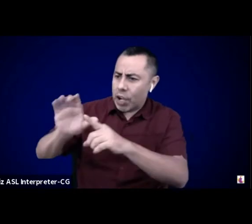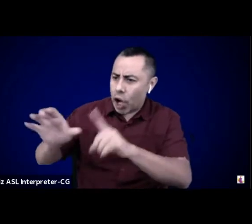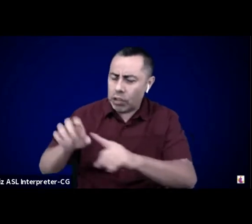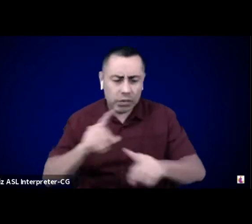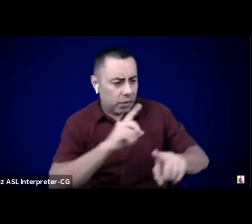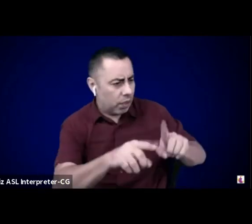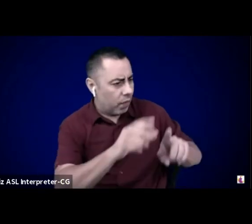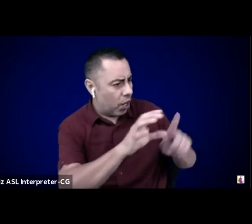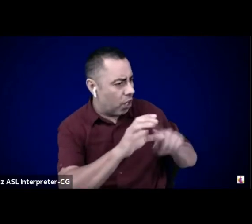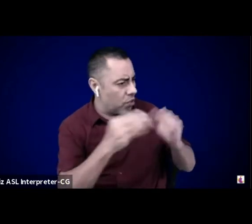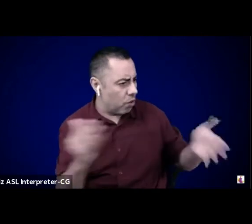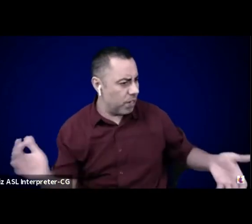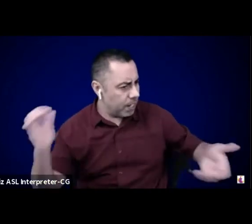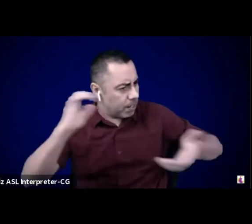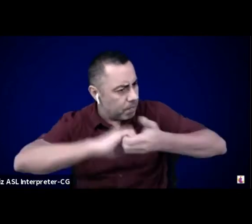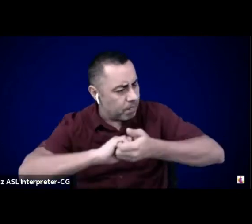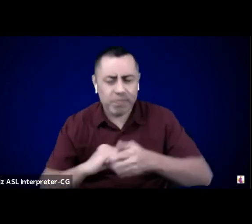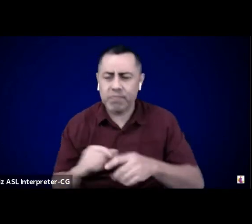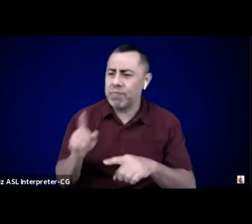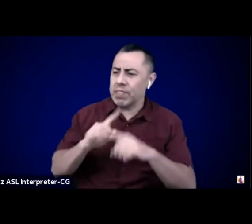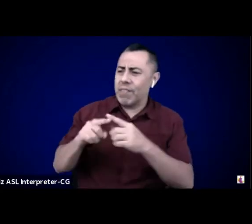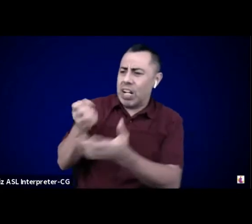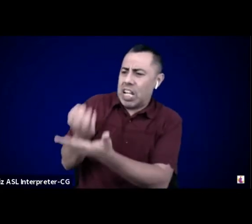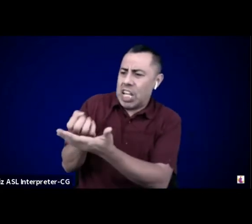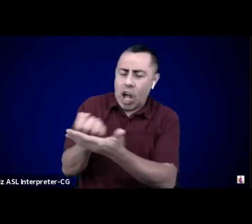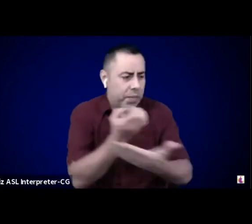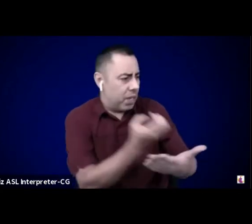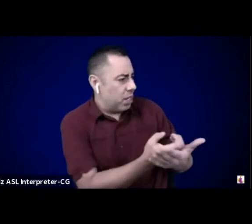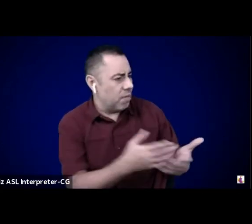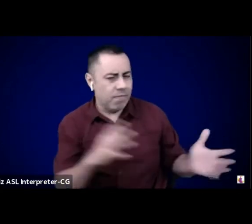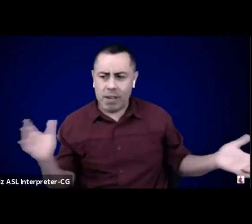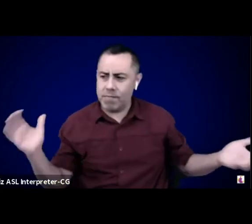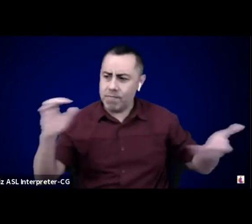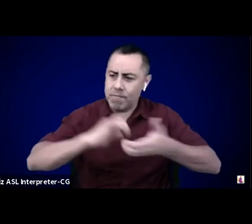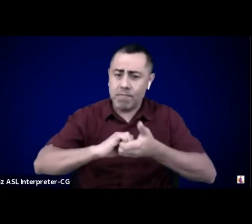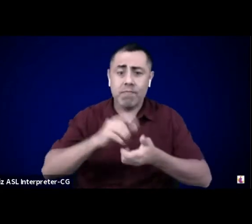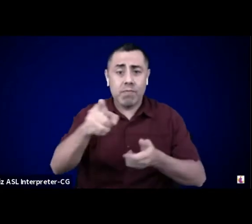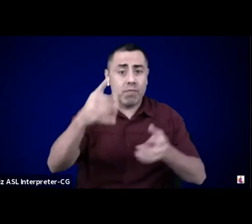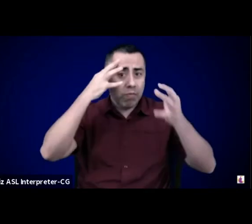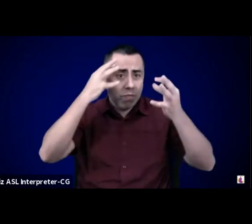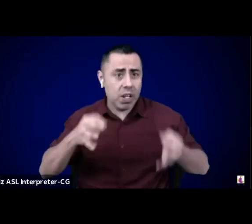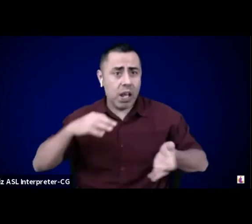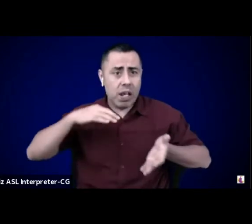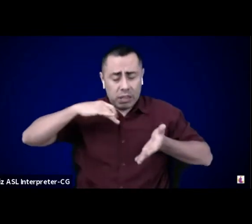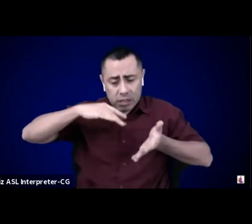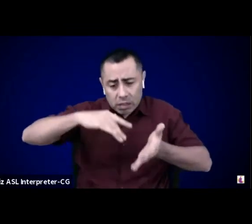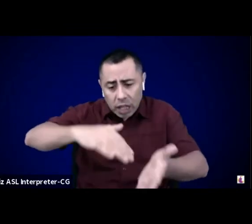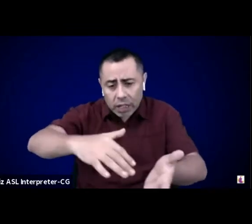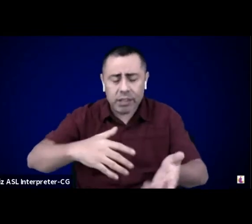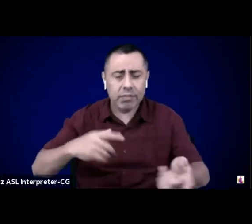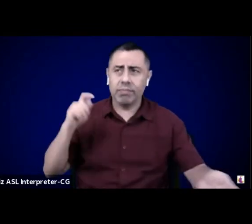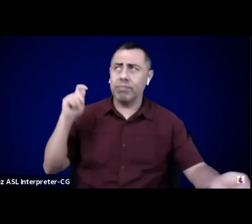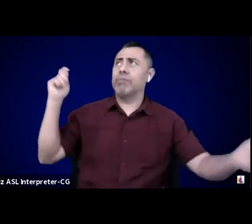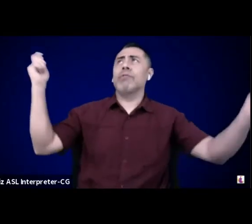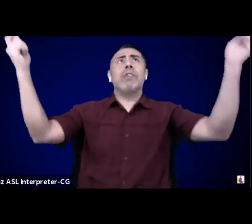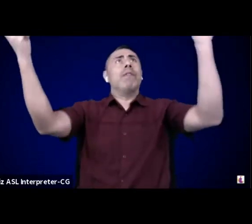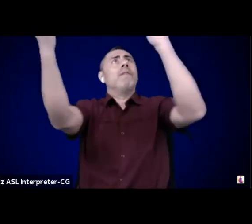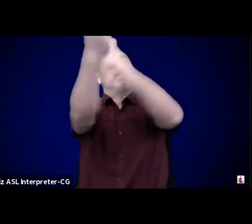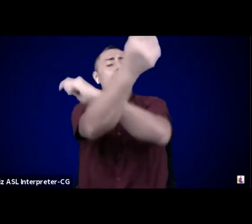For choosing to study, to act, to transform, to dream, to see the next world together.